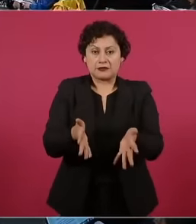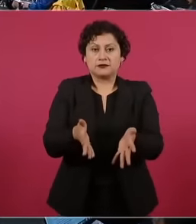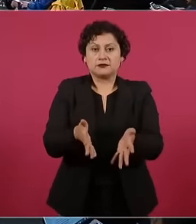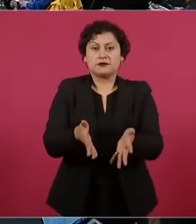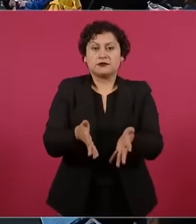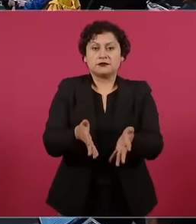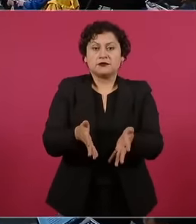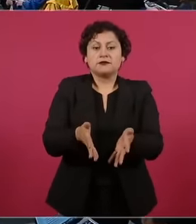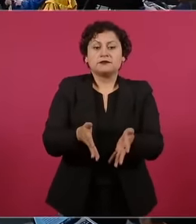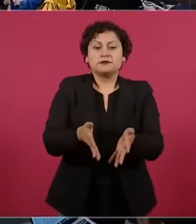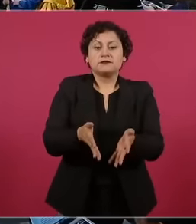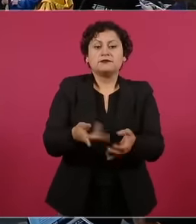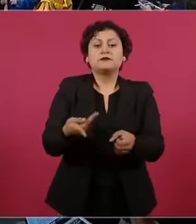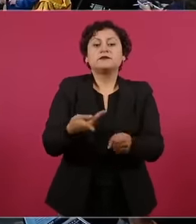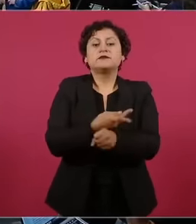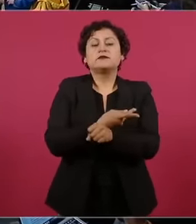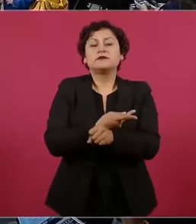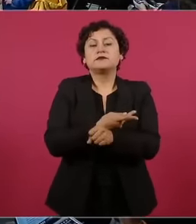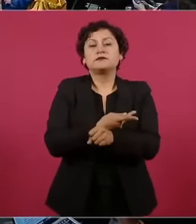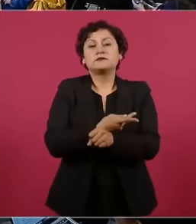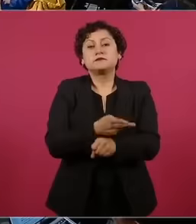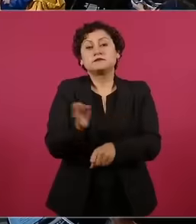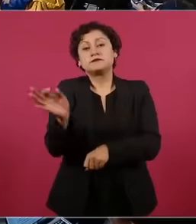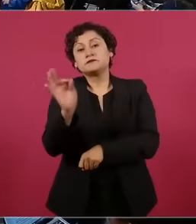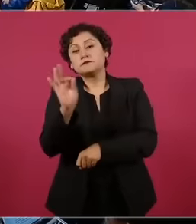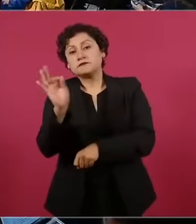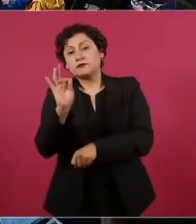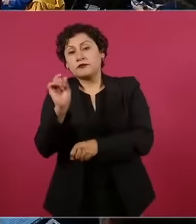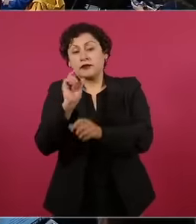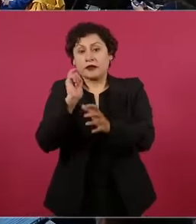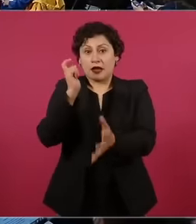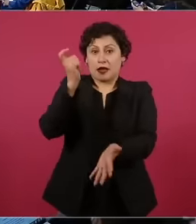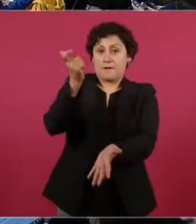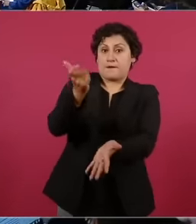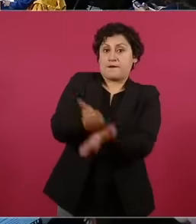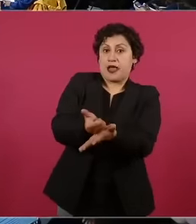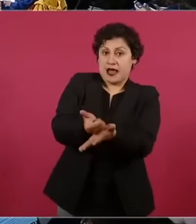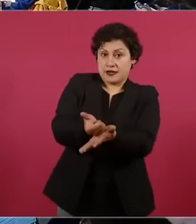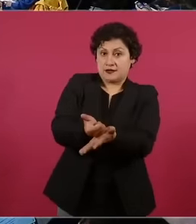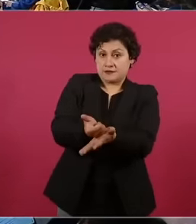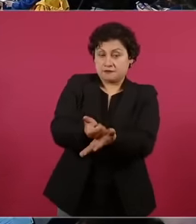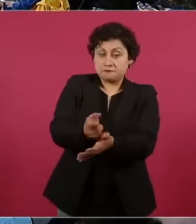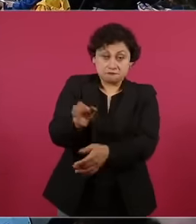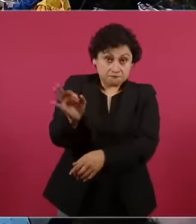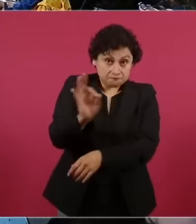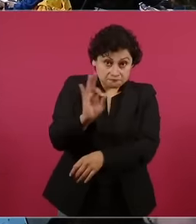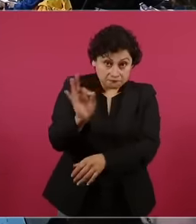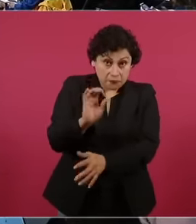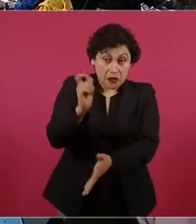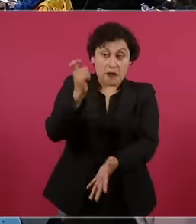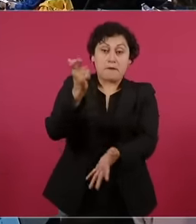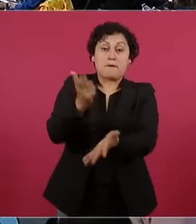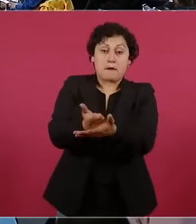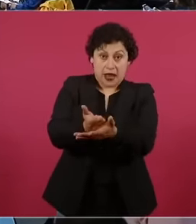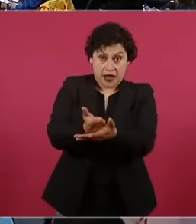receives for having paid for having done the procedure For getting